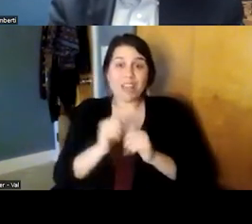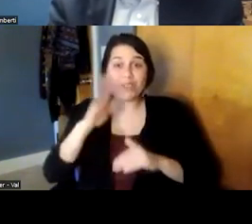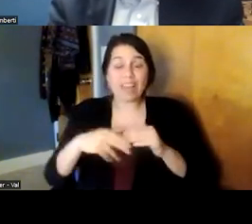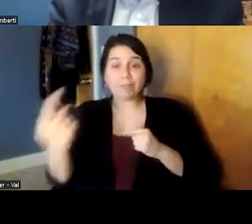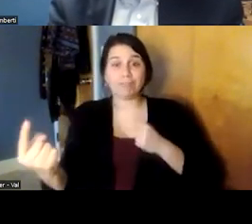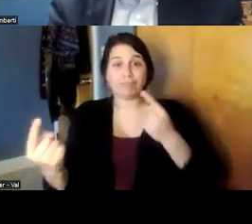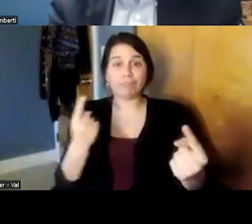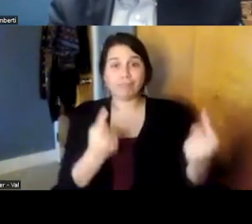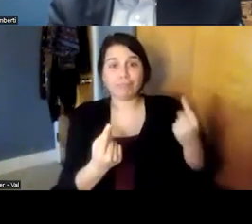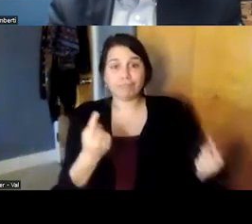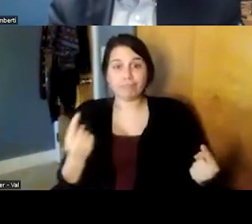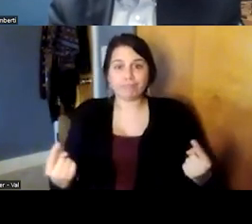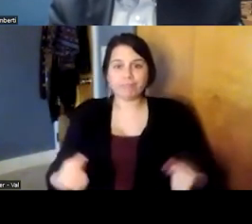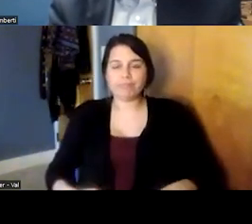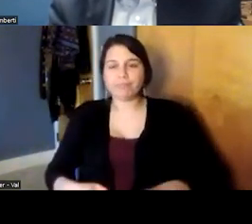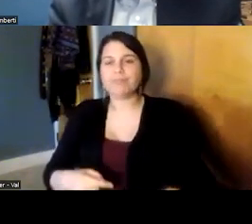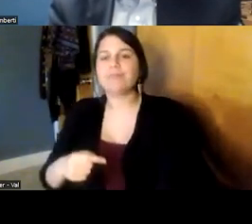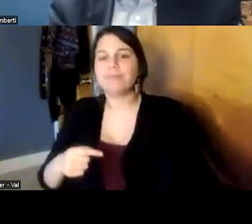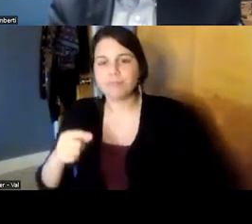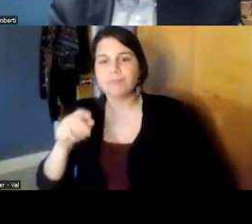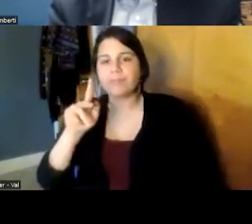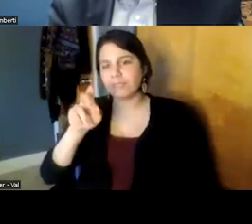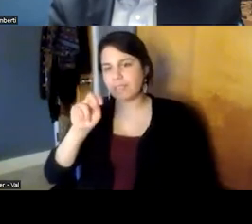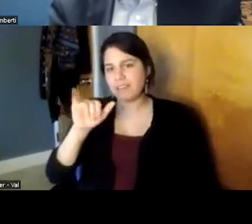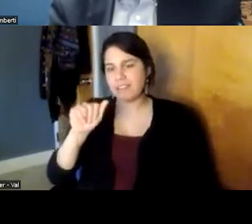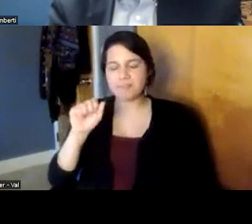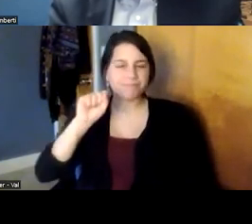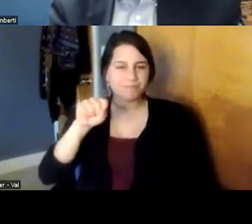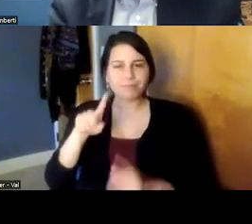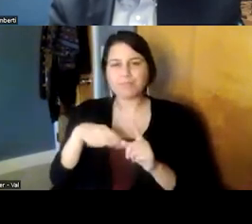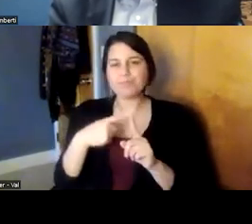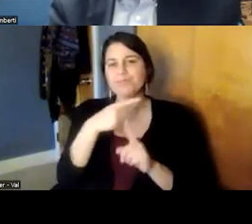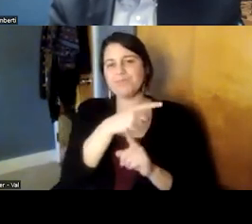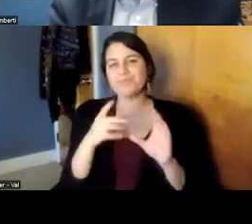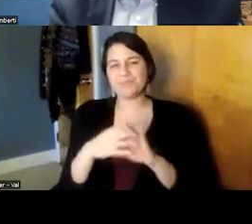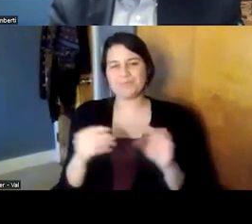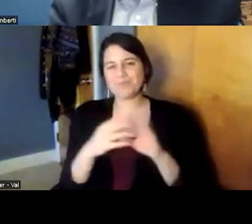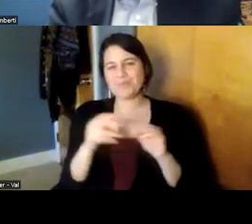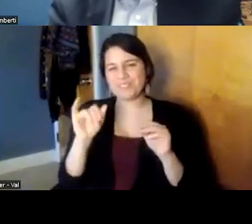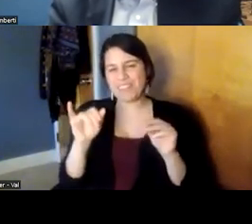i think what comes to mind is is the um when you say when you said that was that relationship is